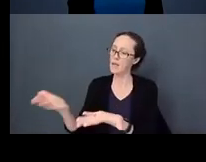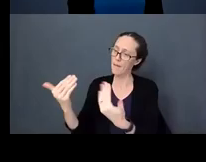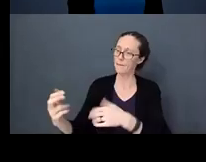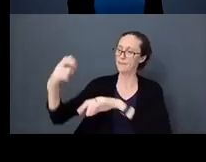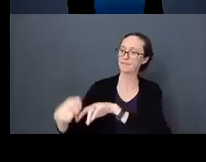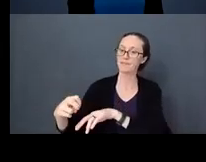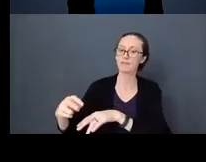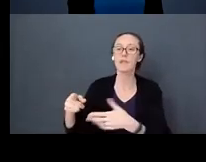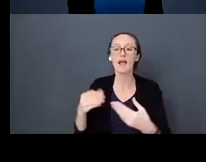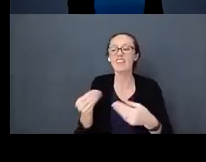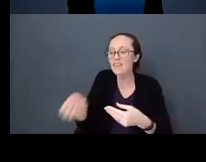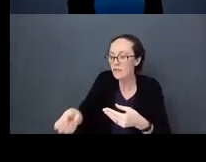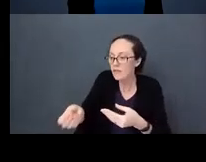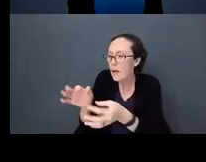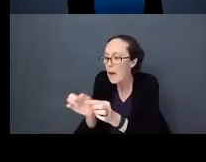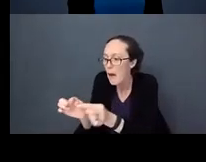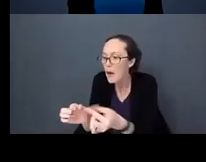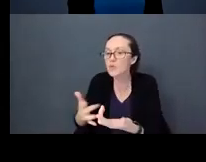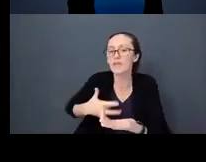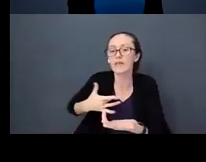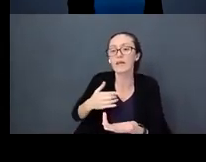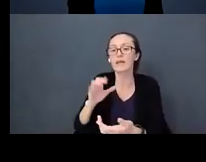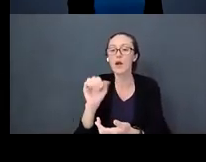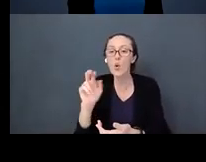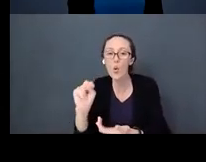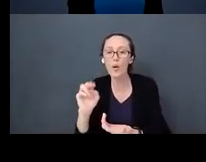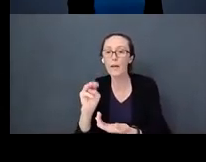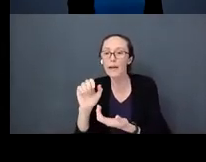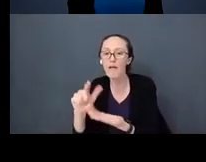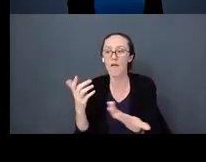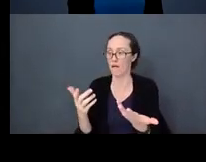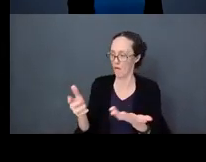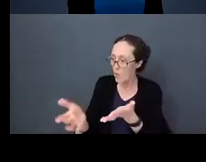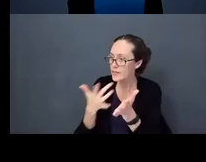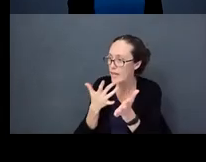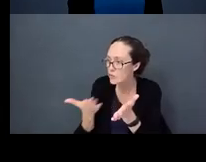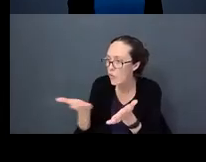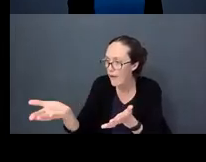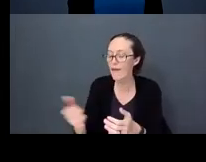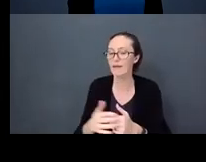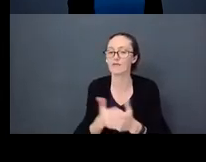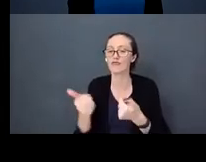feel that corn meal feels like. “What's that?” Let him taste. Whipping cream.